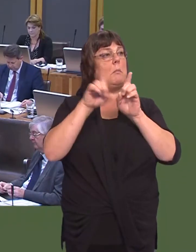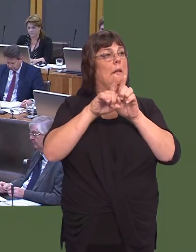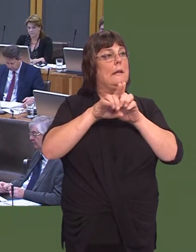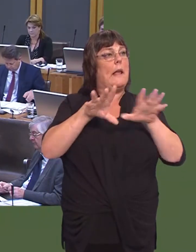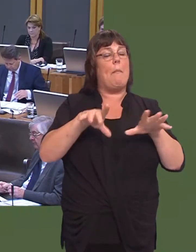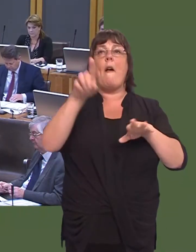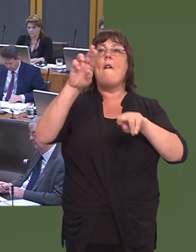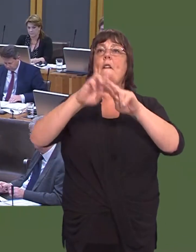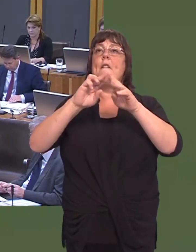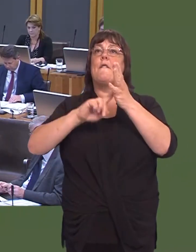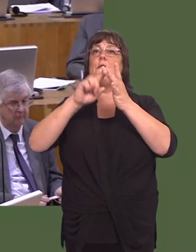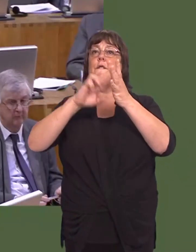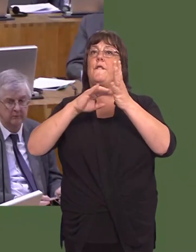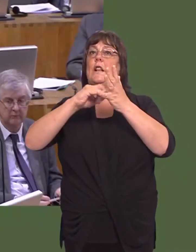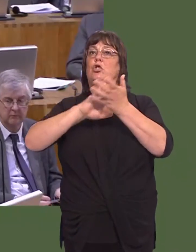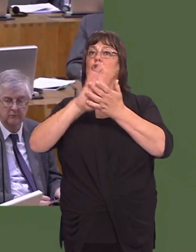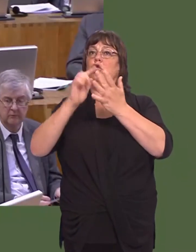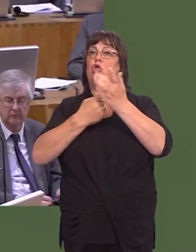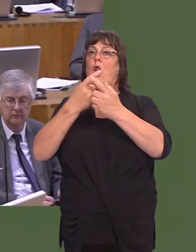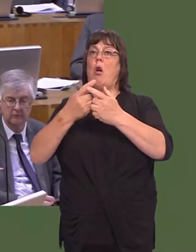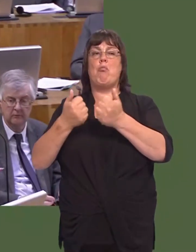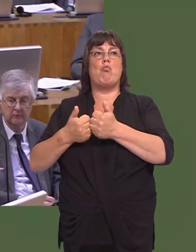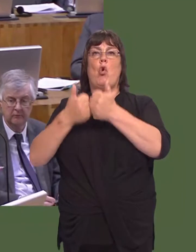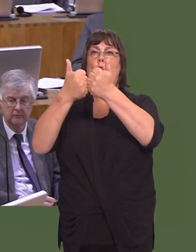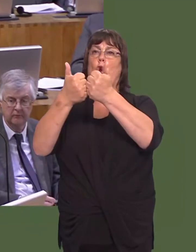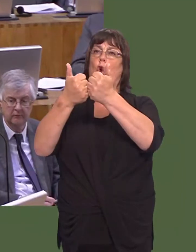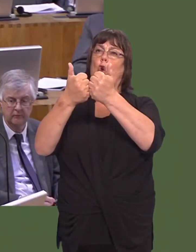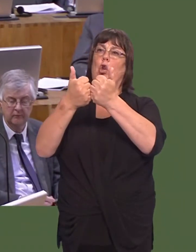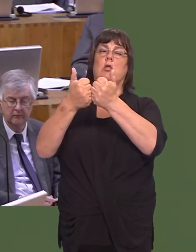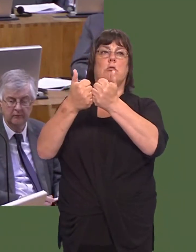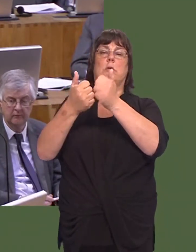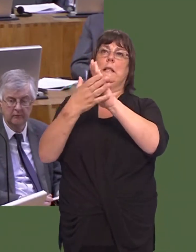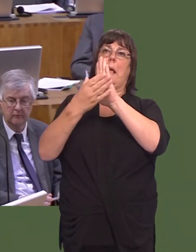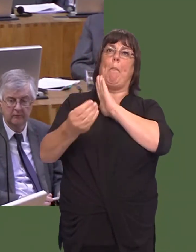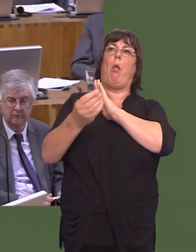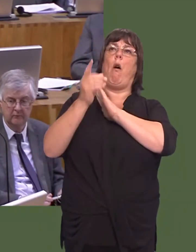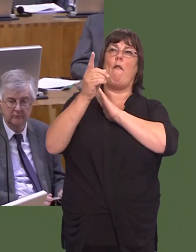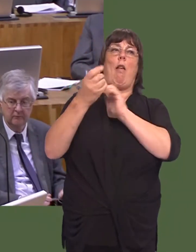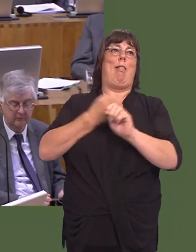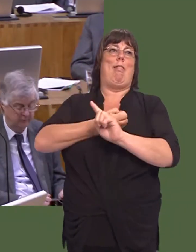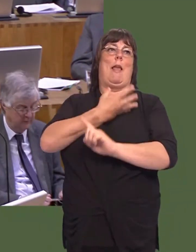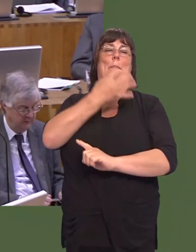Flintshire are ahead in their approach to council house building. I want others to follow the example of a good Labour-led authority. David Rees: 8.